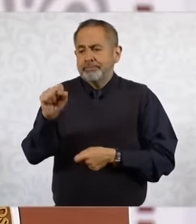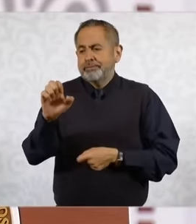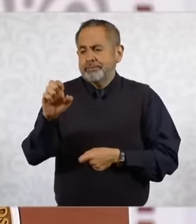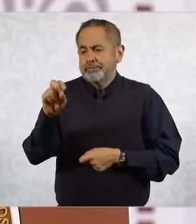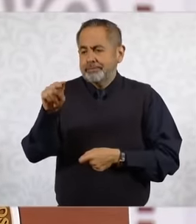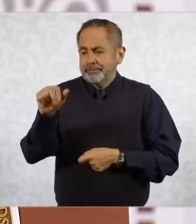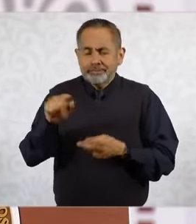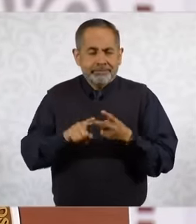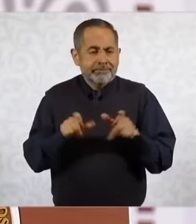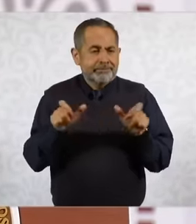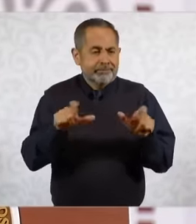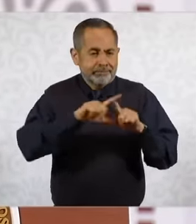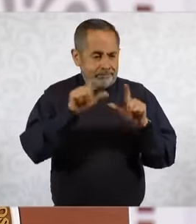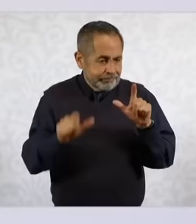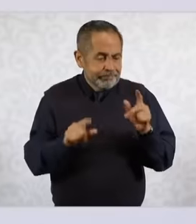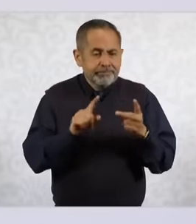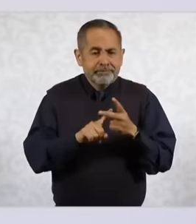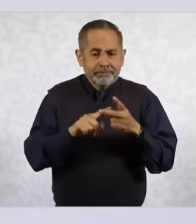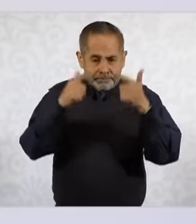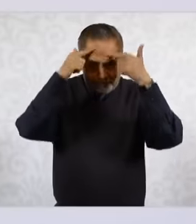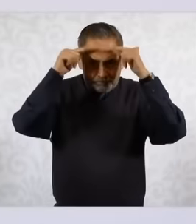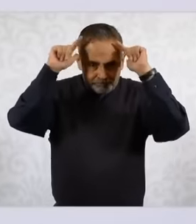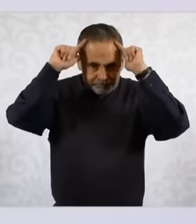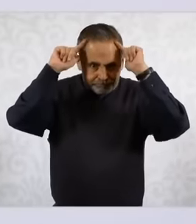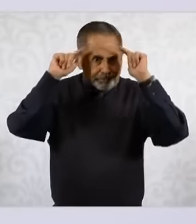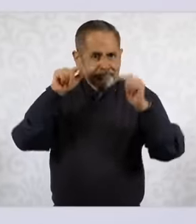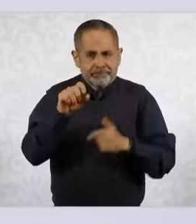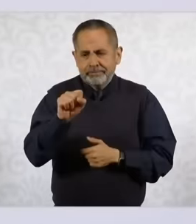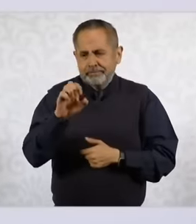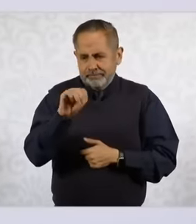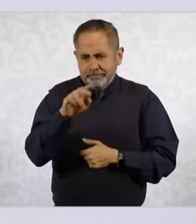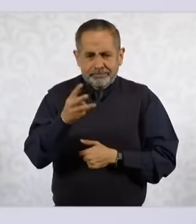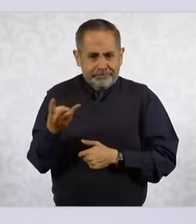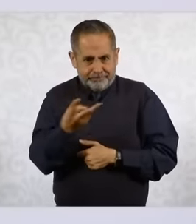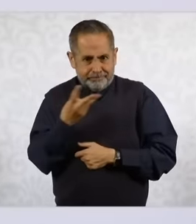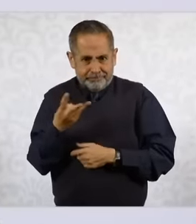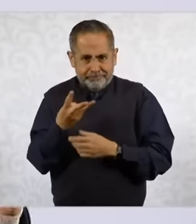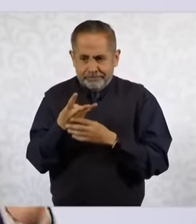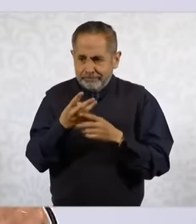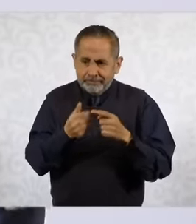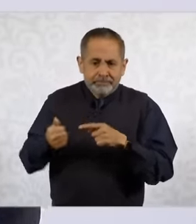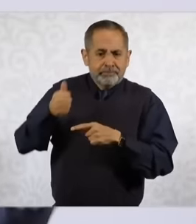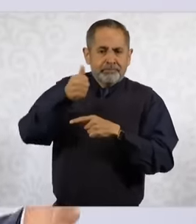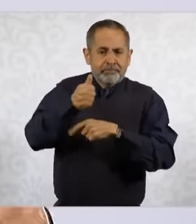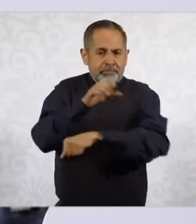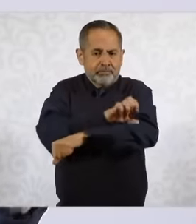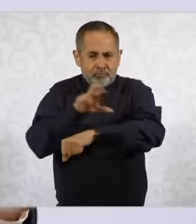Ministry of the Navy and the Ministry of Citizen Security in intelligence, the investigation and